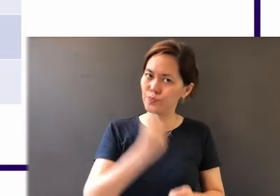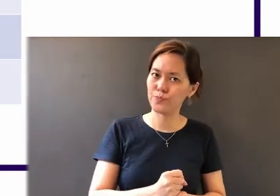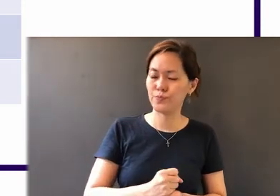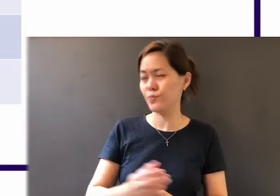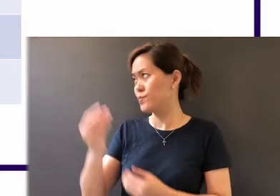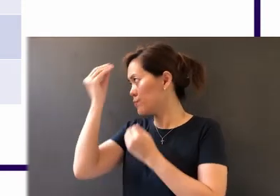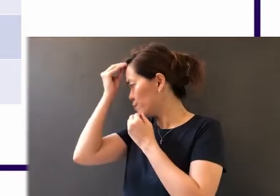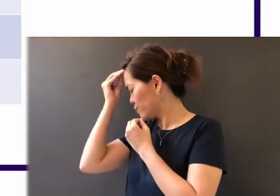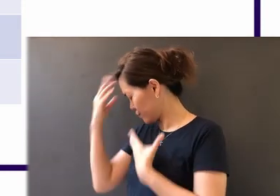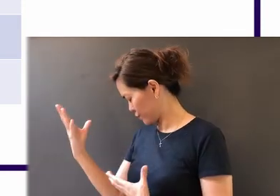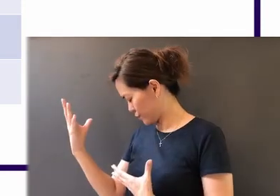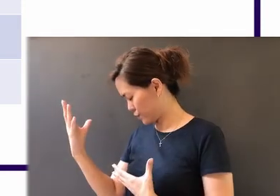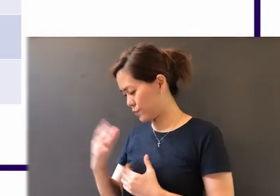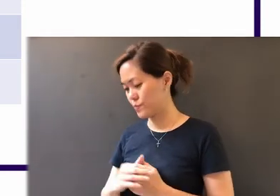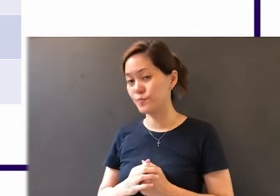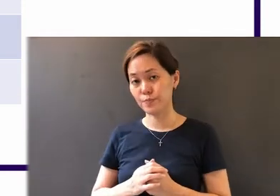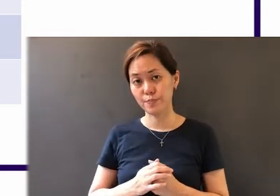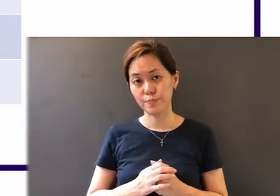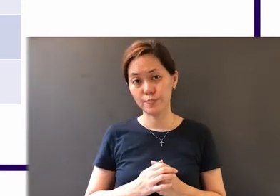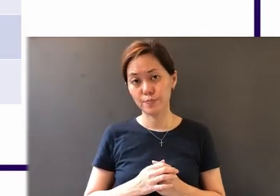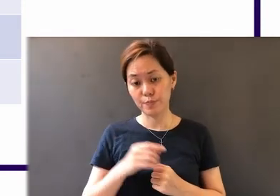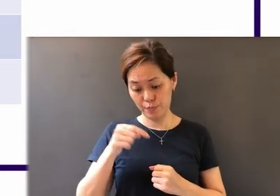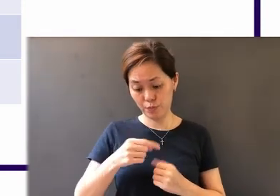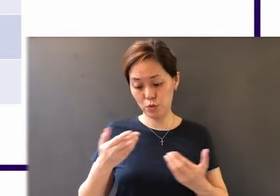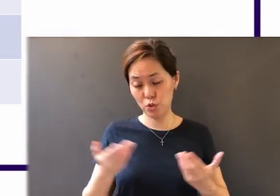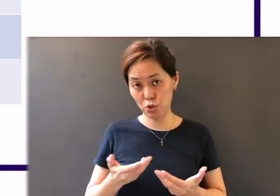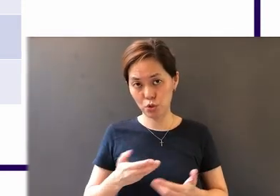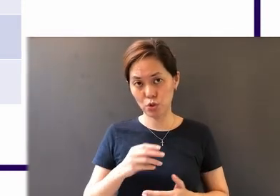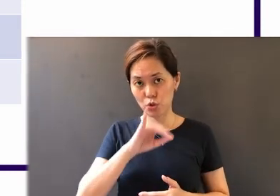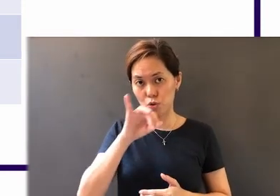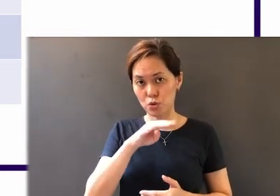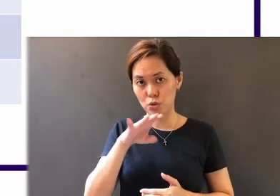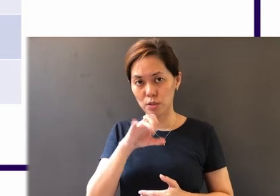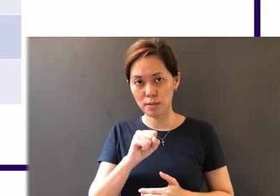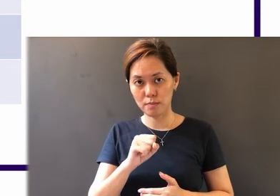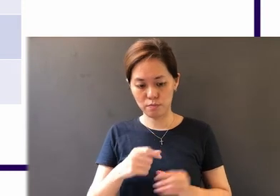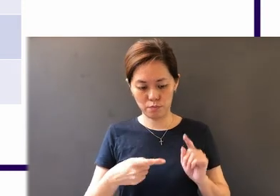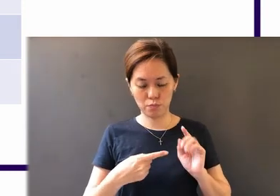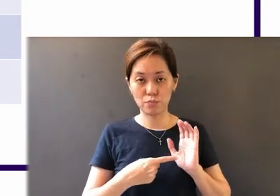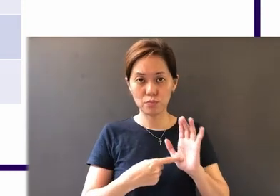to God. So here, James gives us the illustration of two